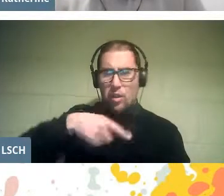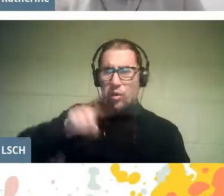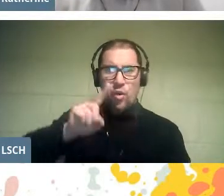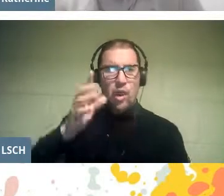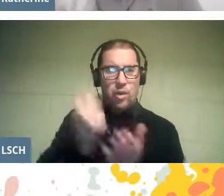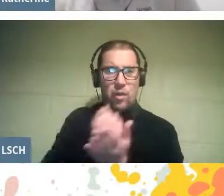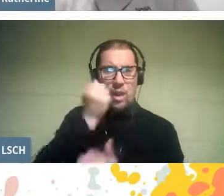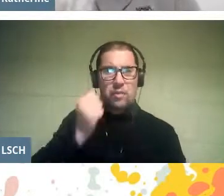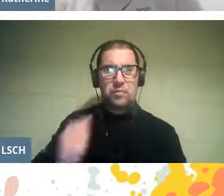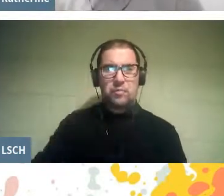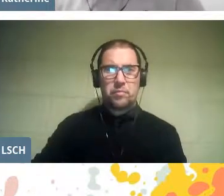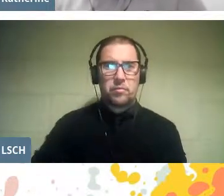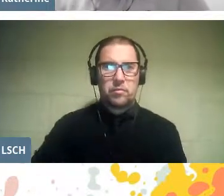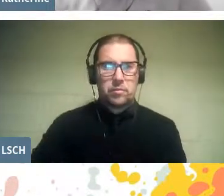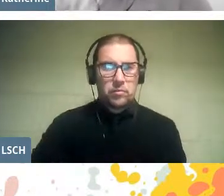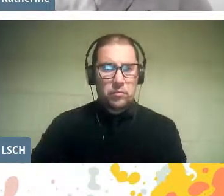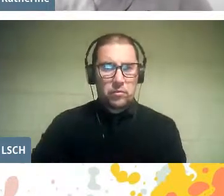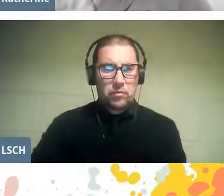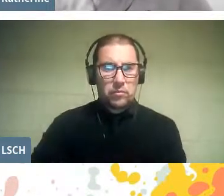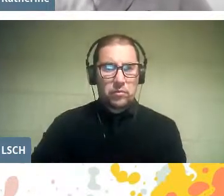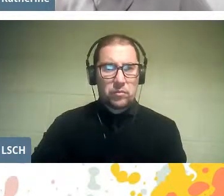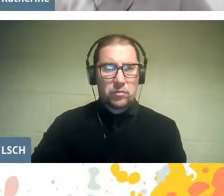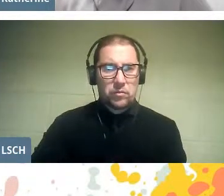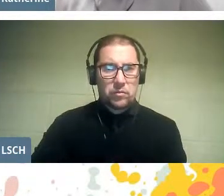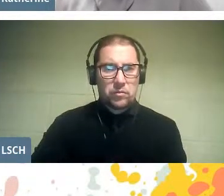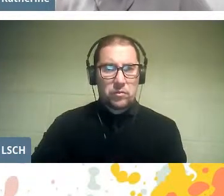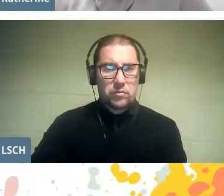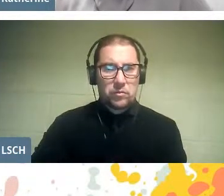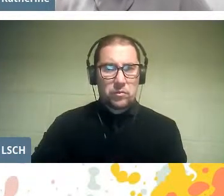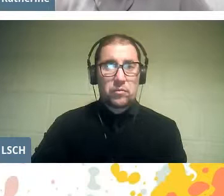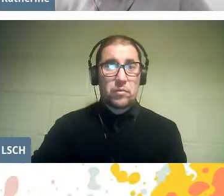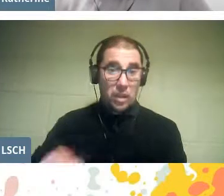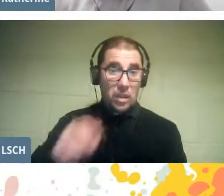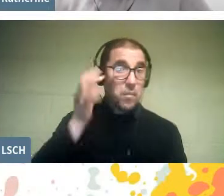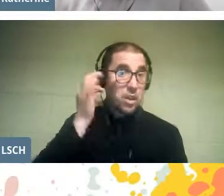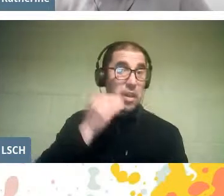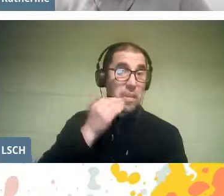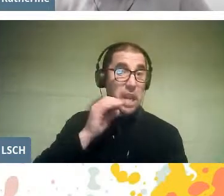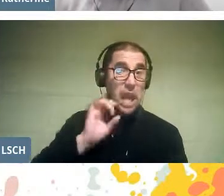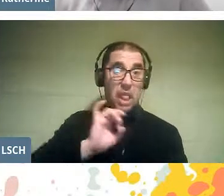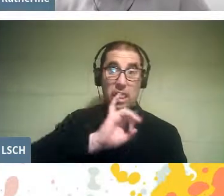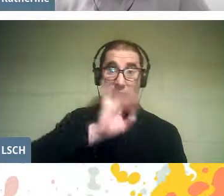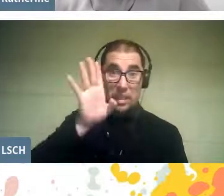in this direction. She is a woman, in addition to being so talented in the arts,